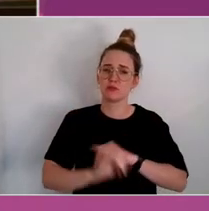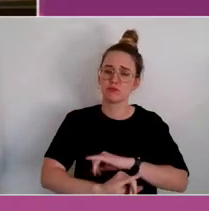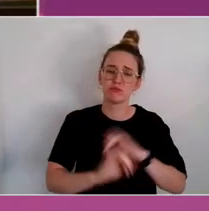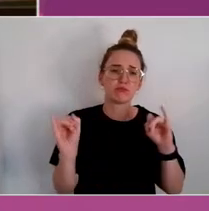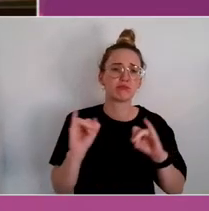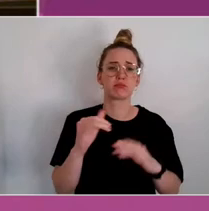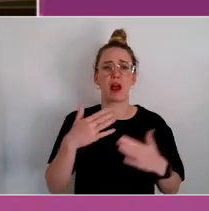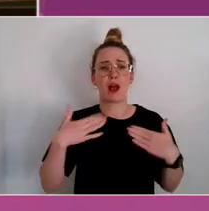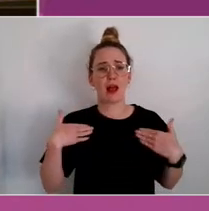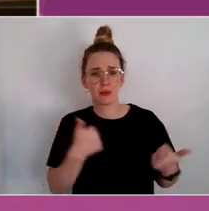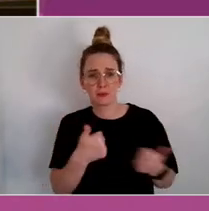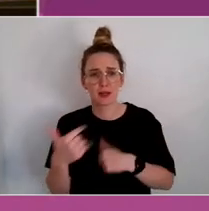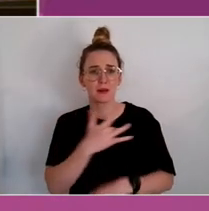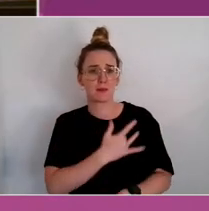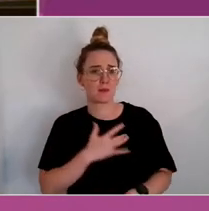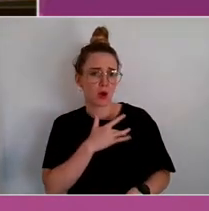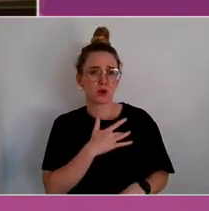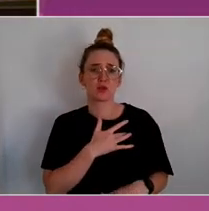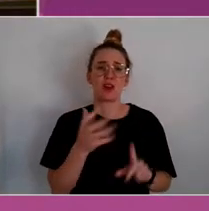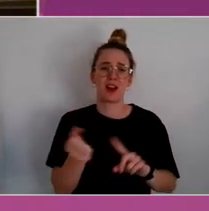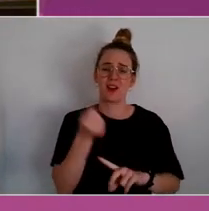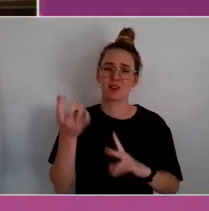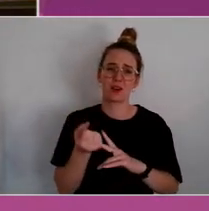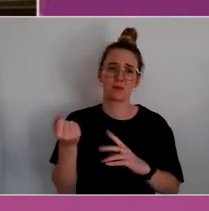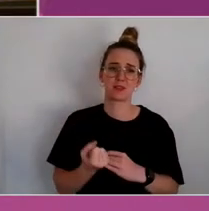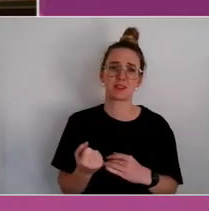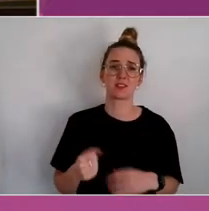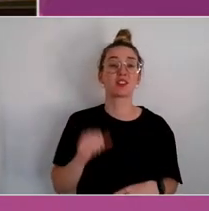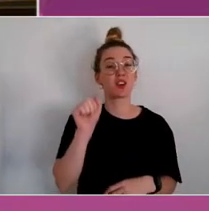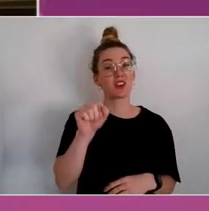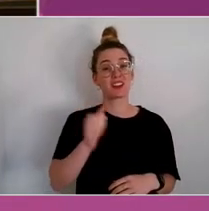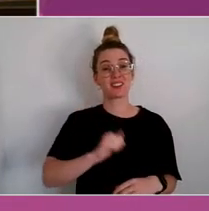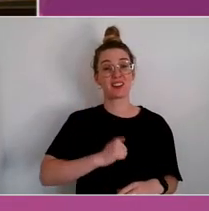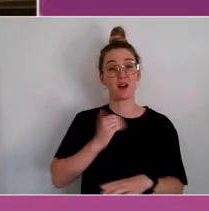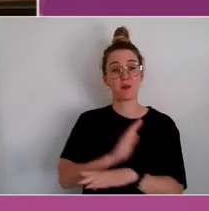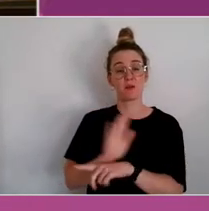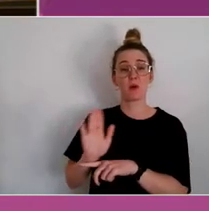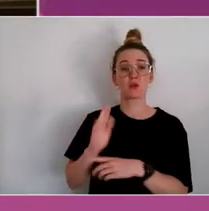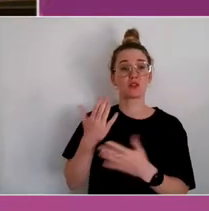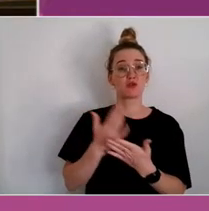I think I'm safe to say that, yes, our board would be made up of people who have lived